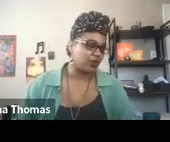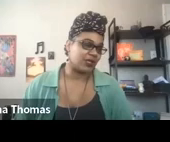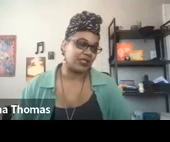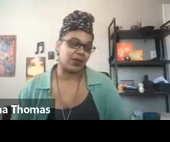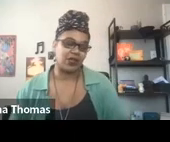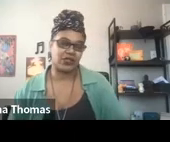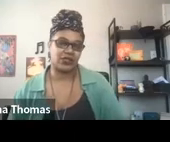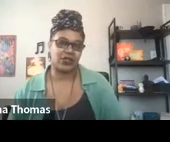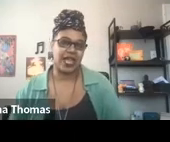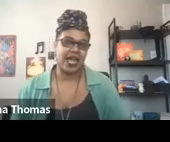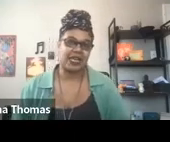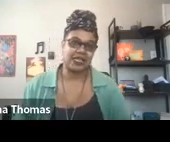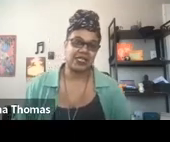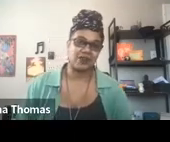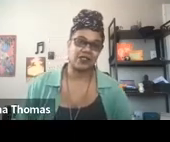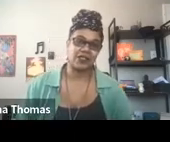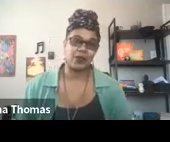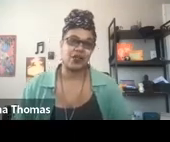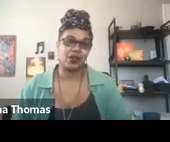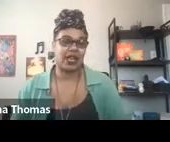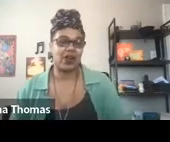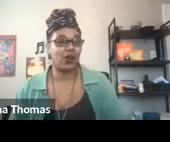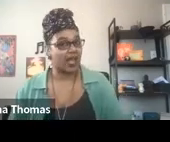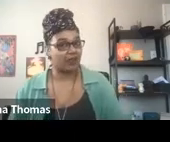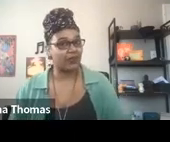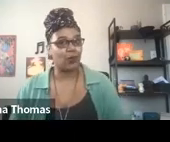Most recently, we also started adding these events that we call Care Craft,